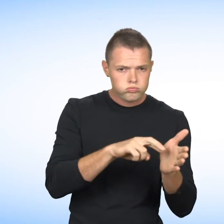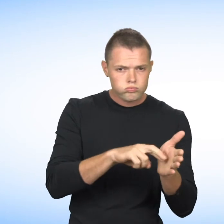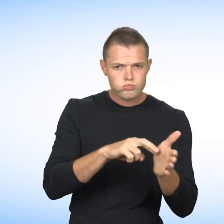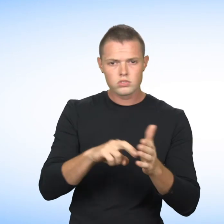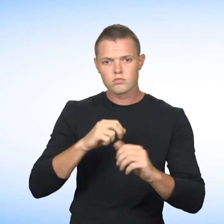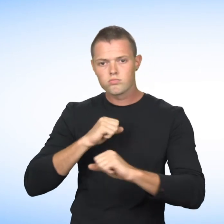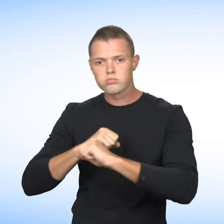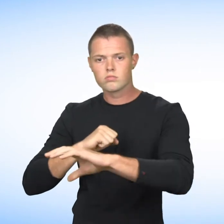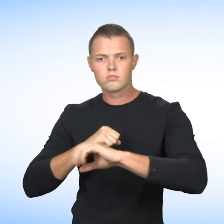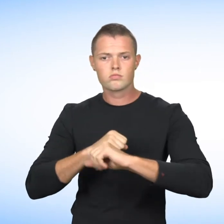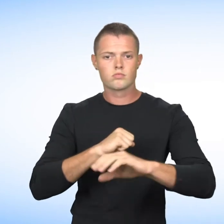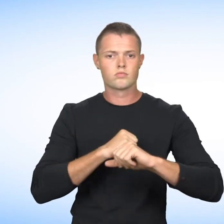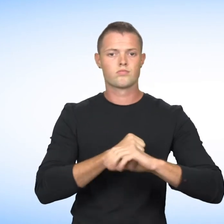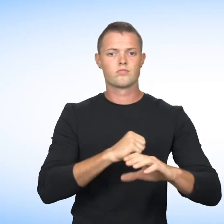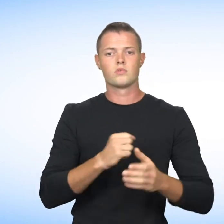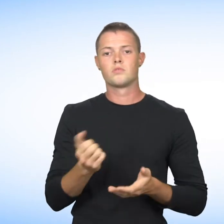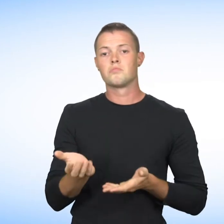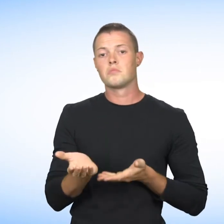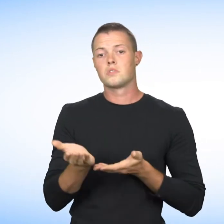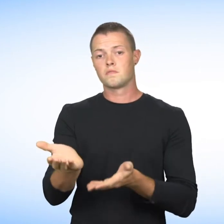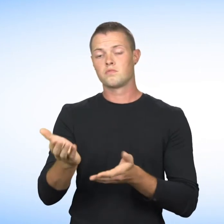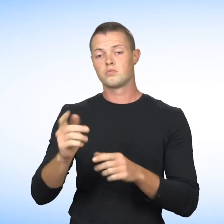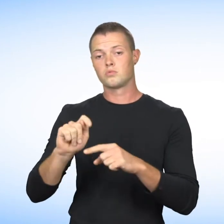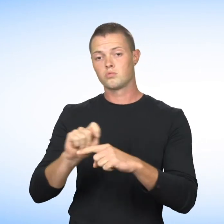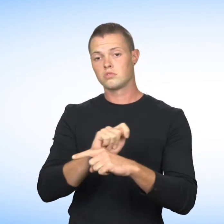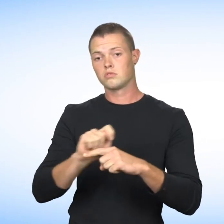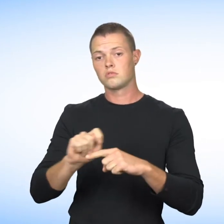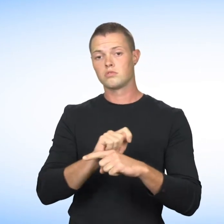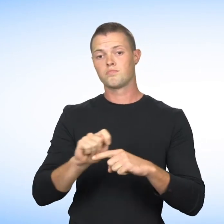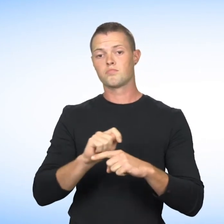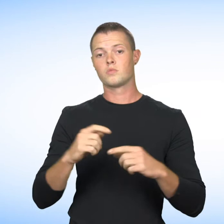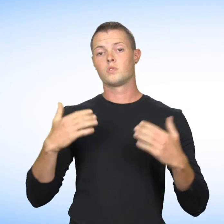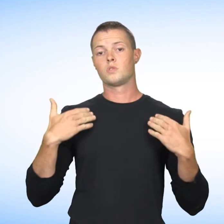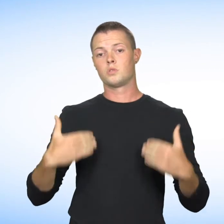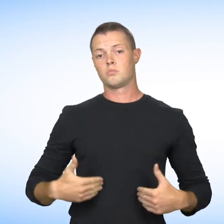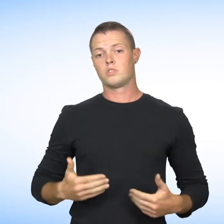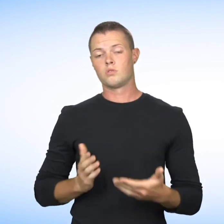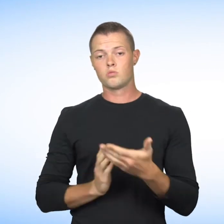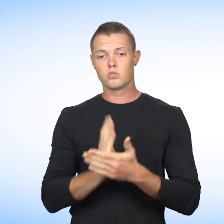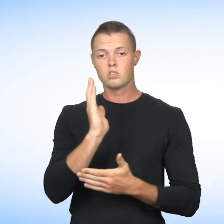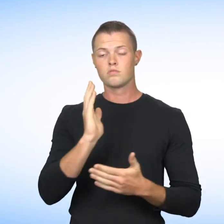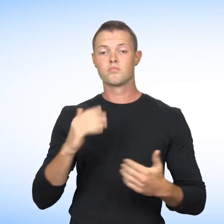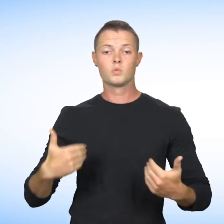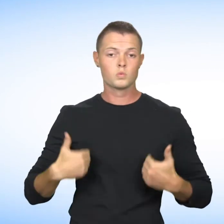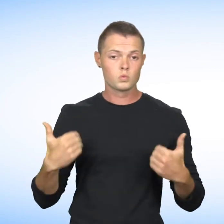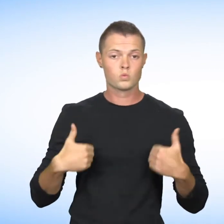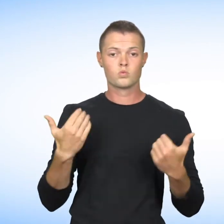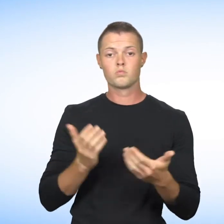and promotes research and publications and offers training on human rights and youth rights in different areas